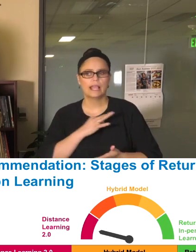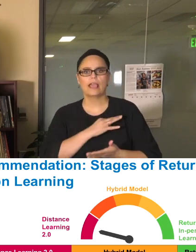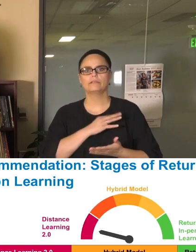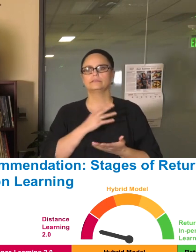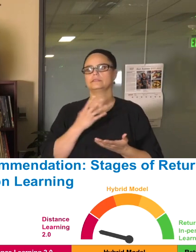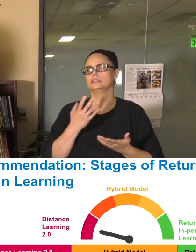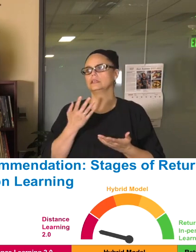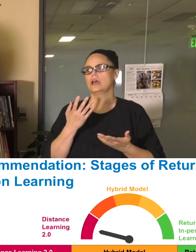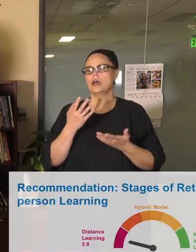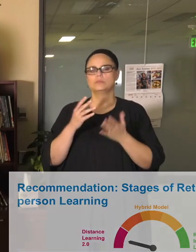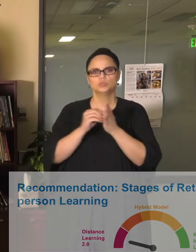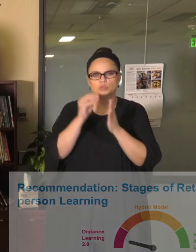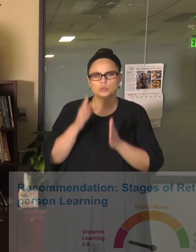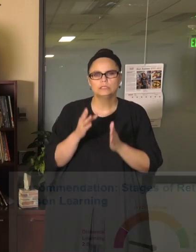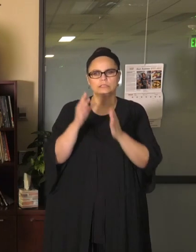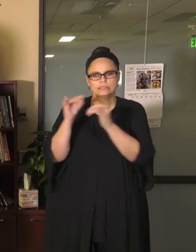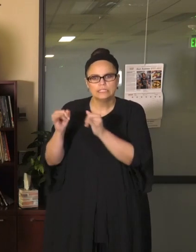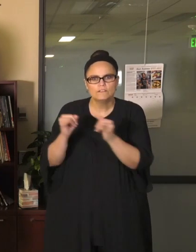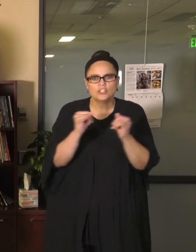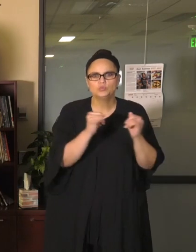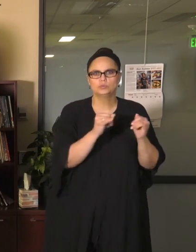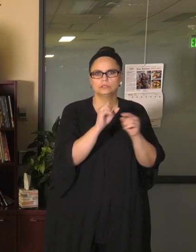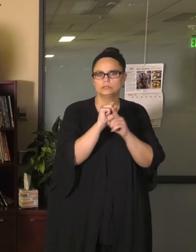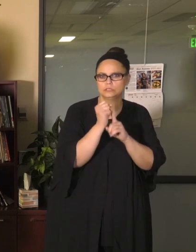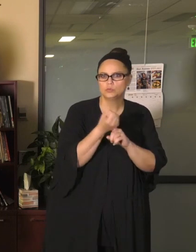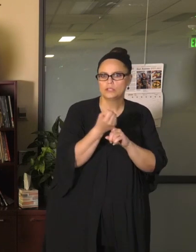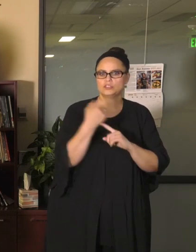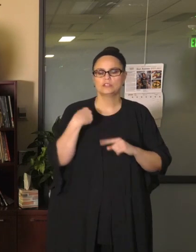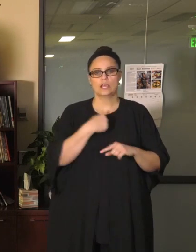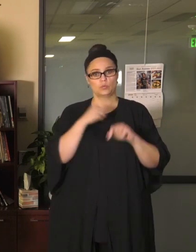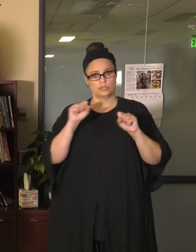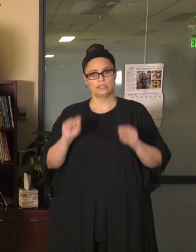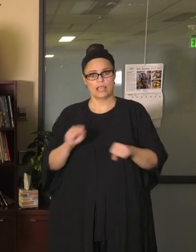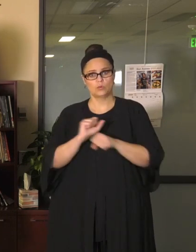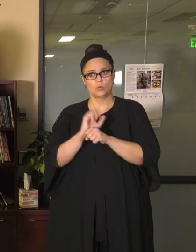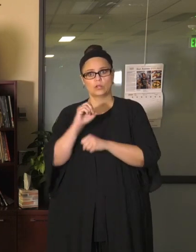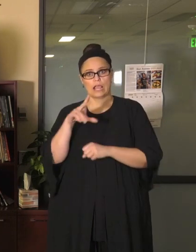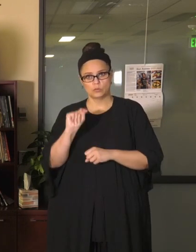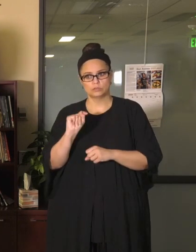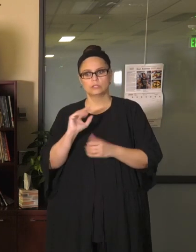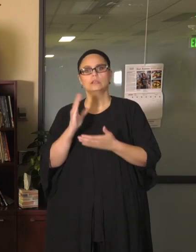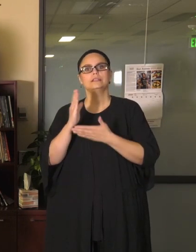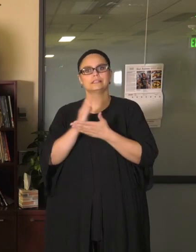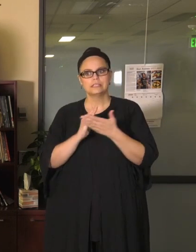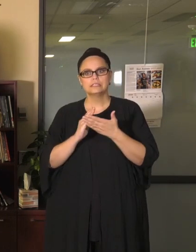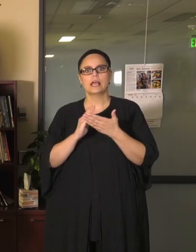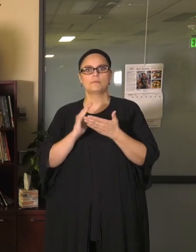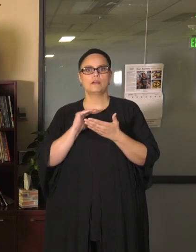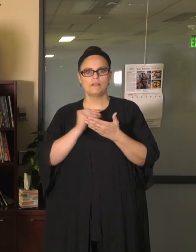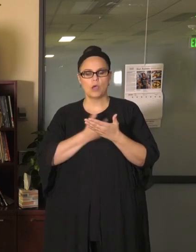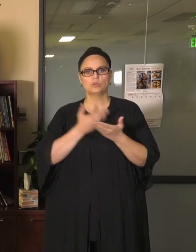individually to make sure that we can work that out. Some of our services, by law, have to be provided in that way, and we